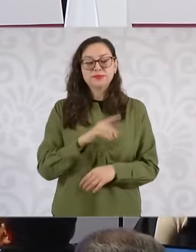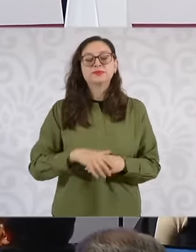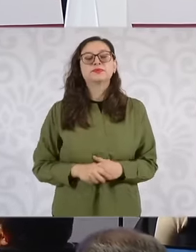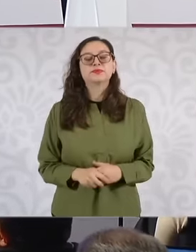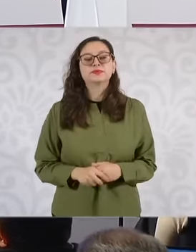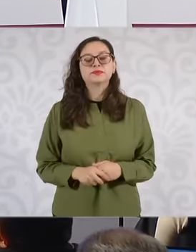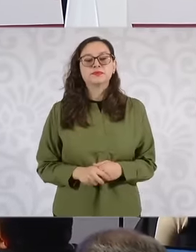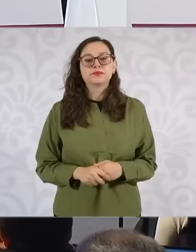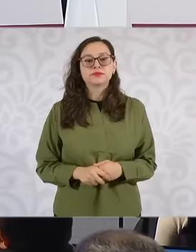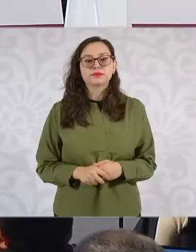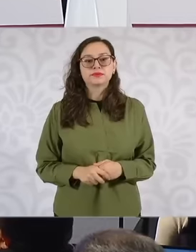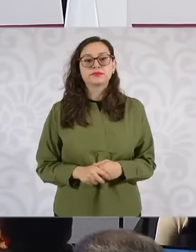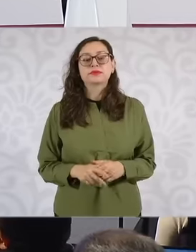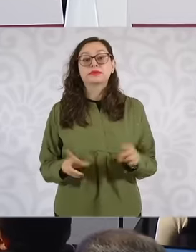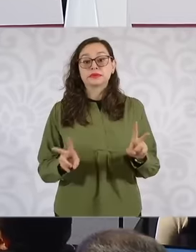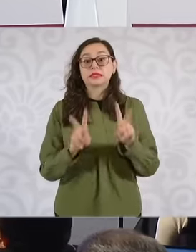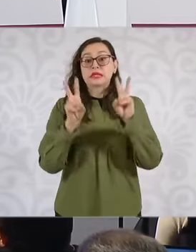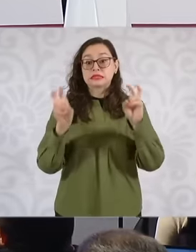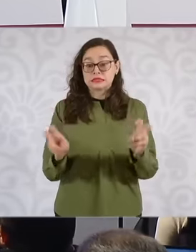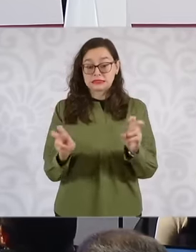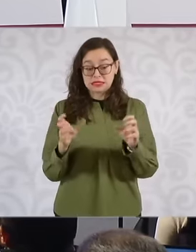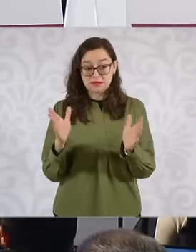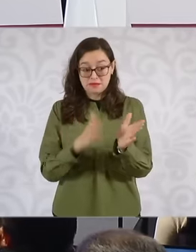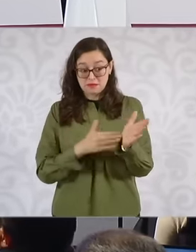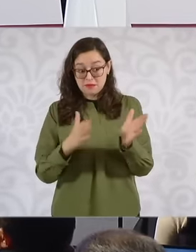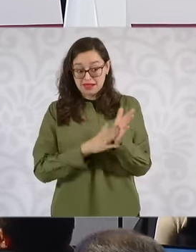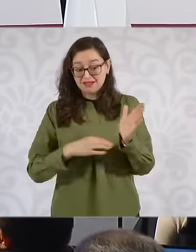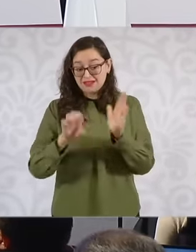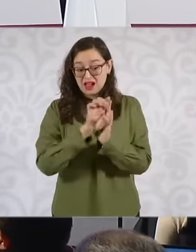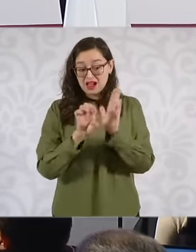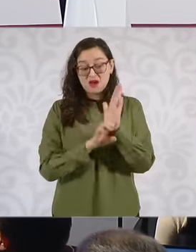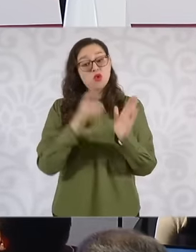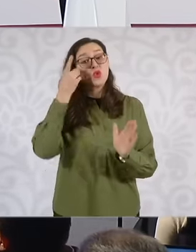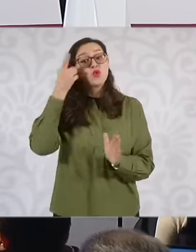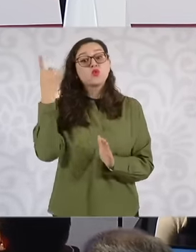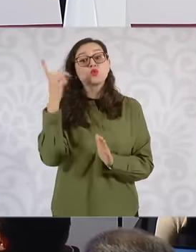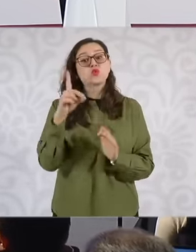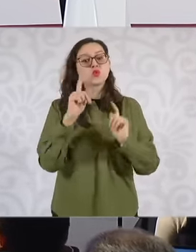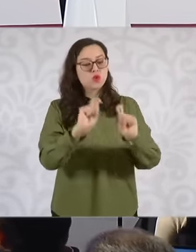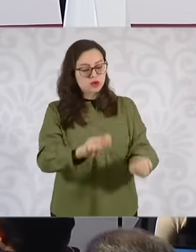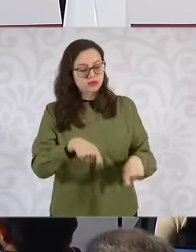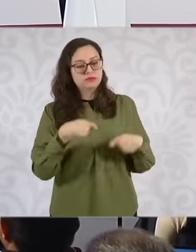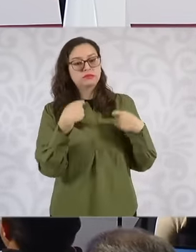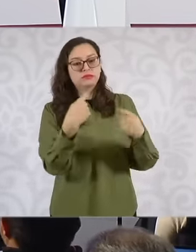of deeds and titling, here we can see the figures, start commenting according to